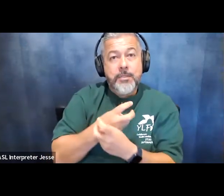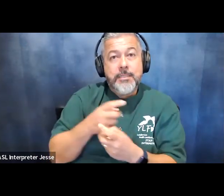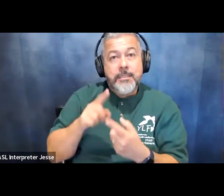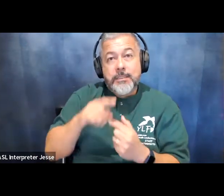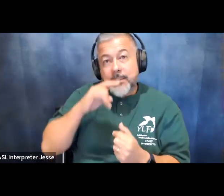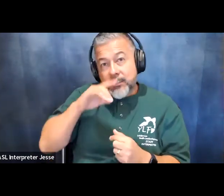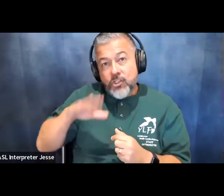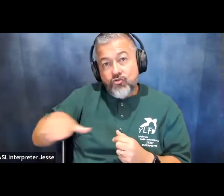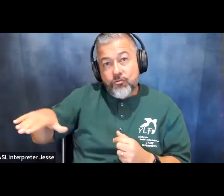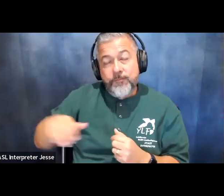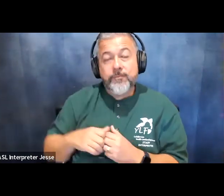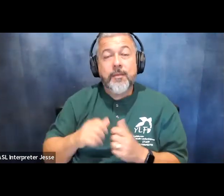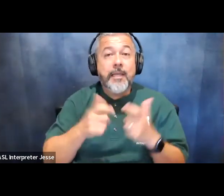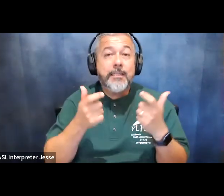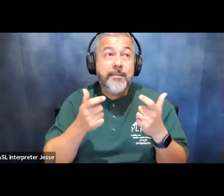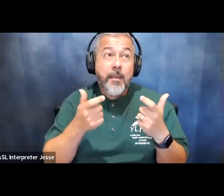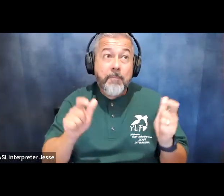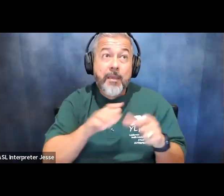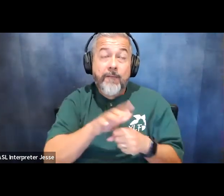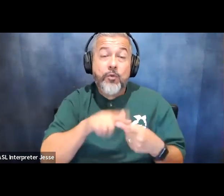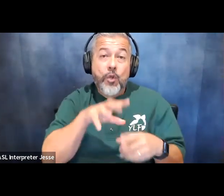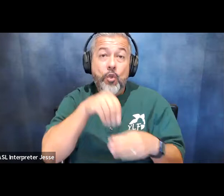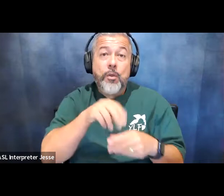it's big enough to include people with alopecia areata